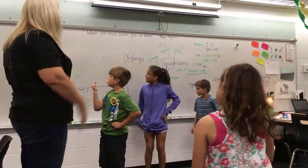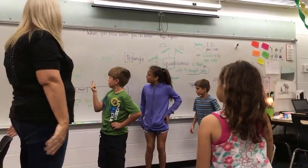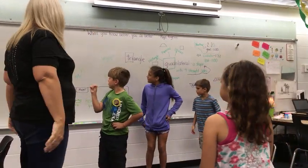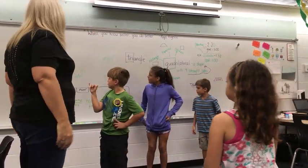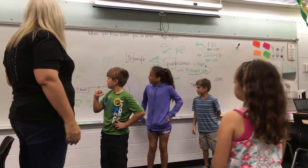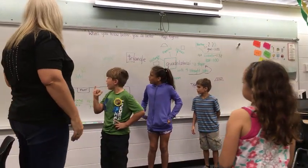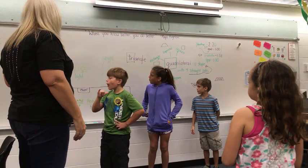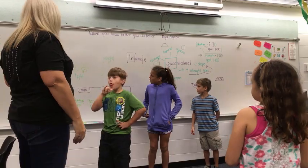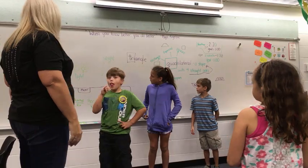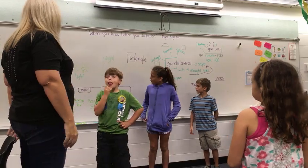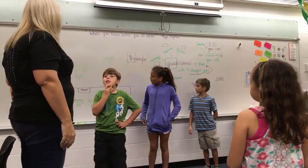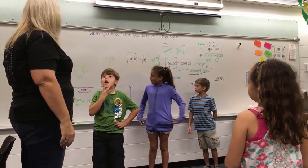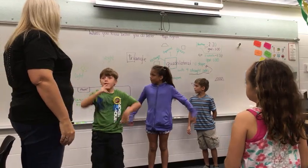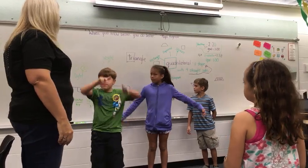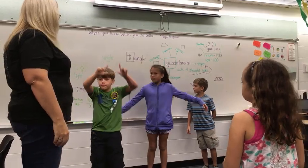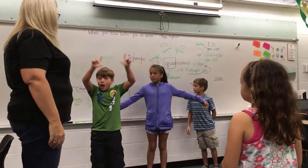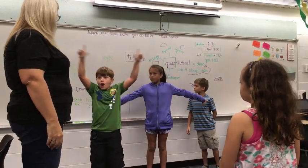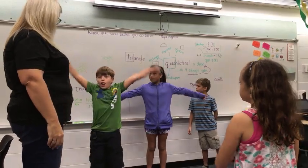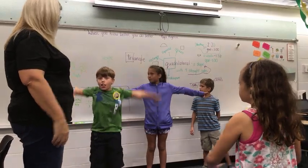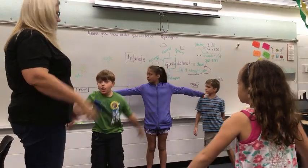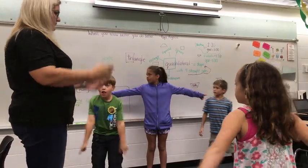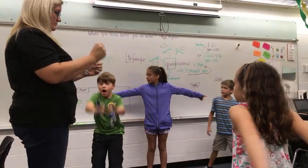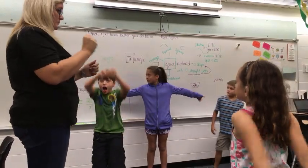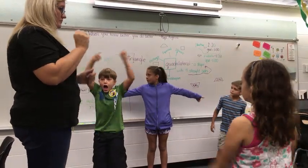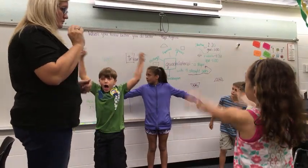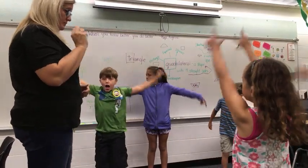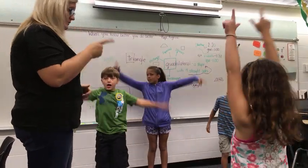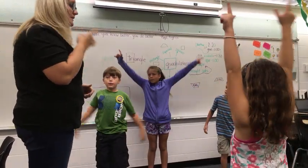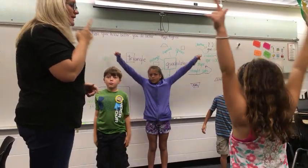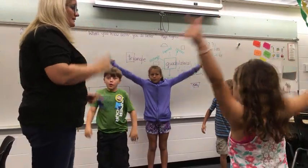[Student] Okay. So, what we're gonna do is like this... light. L-I- [Teacher] Okay. Light.